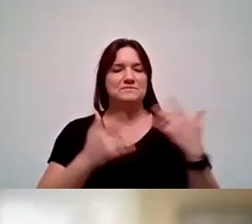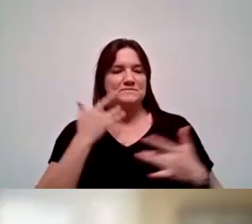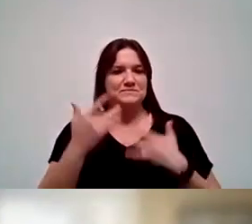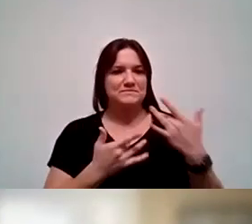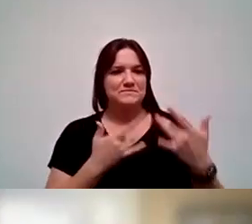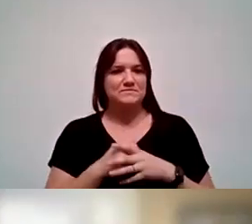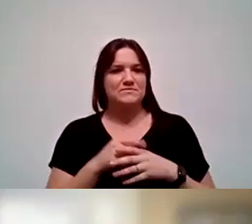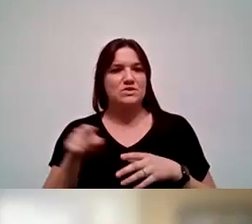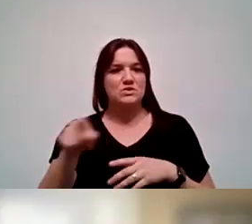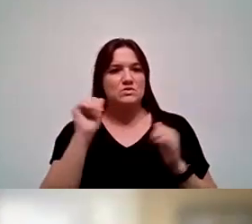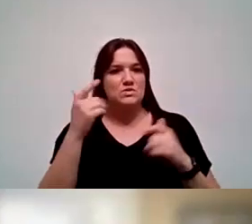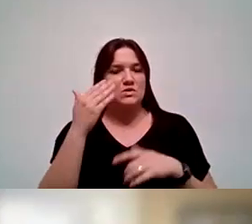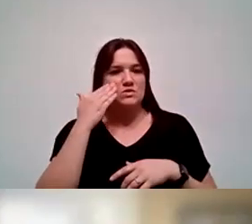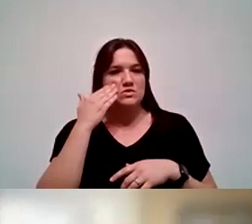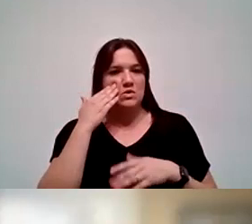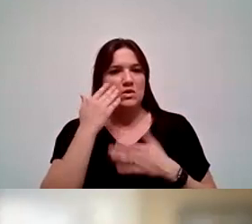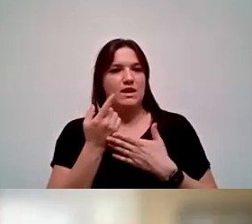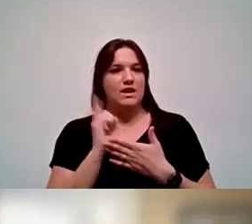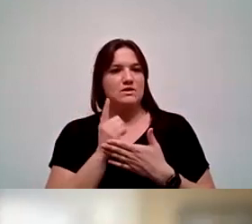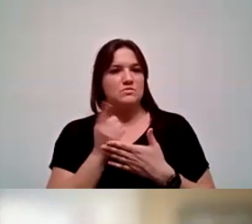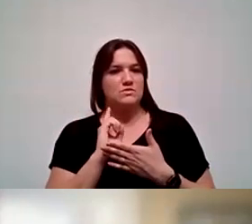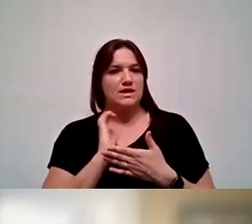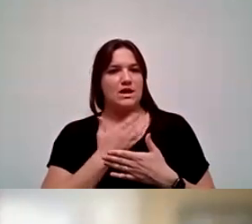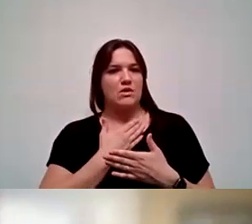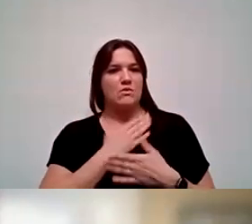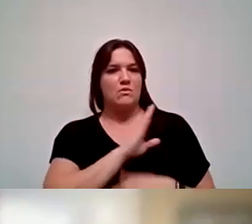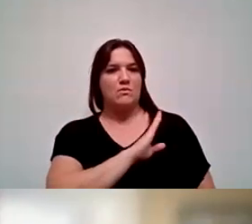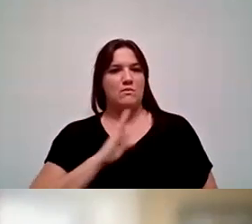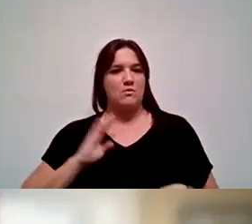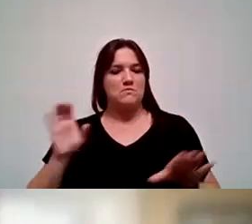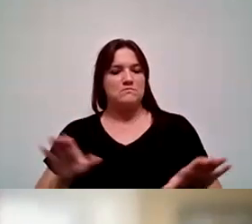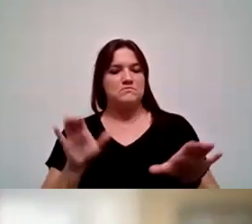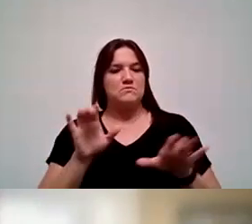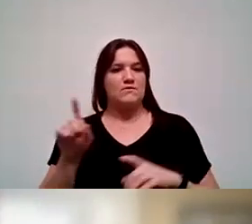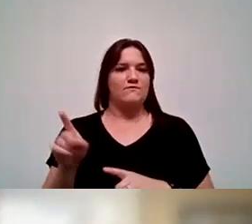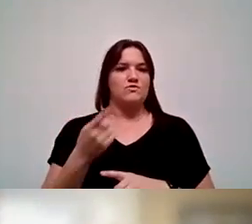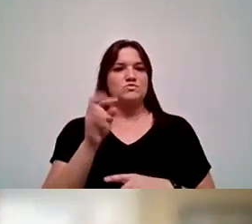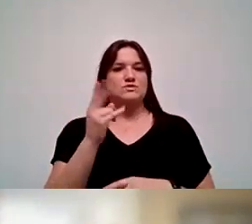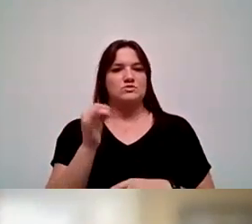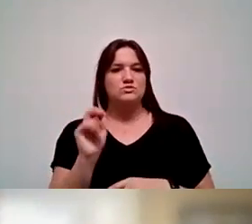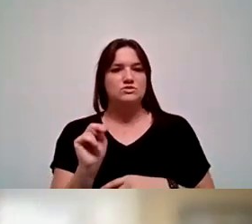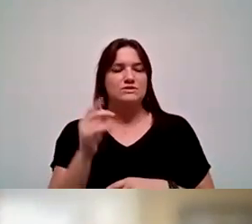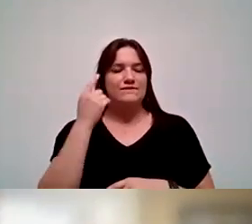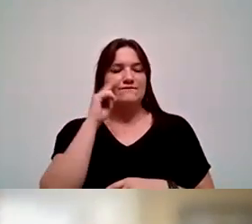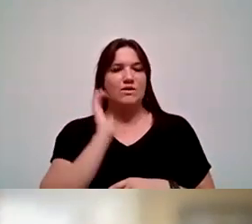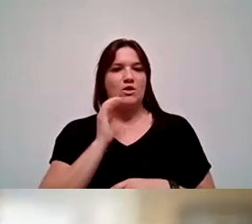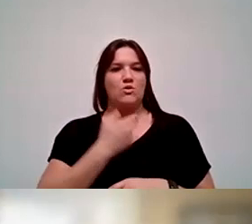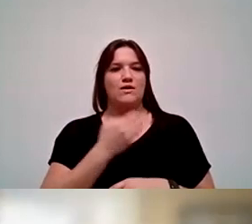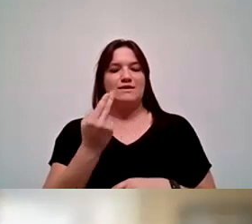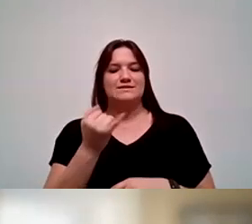As you may know, last week our board took action on the first ever resolution for Hispanic Heritage Month.